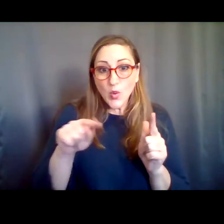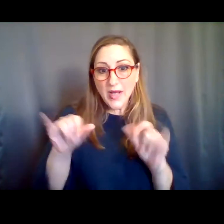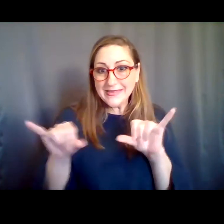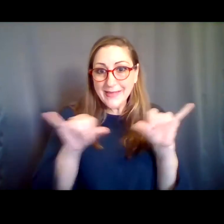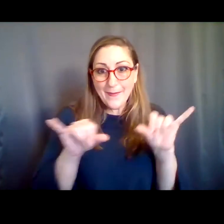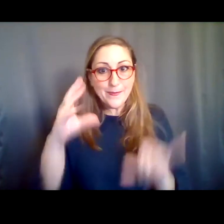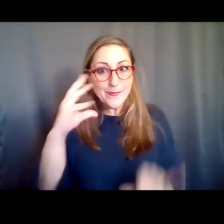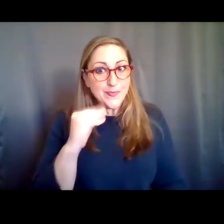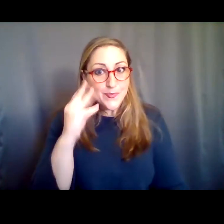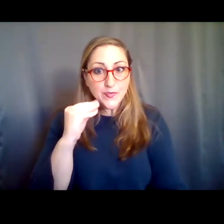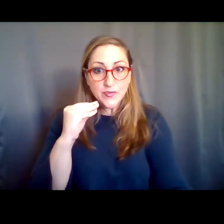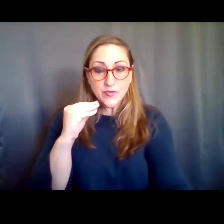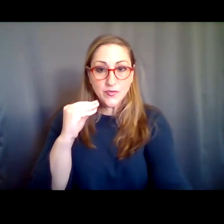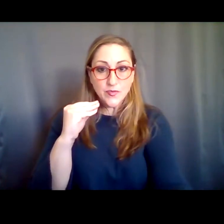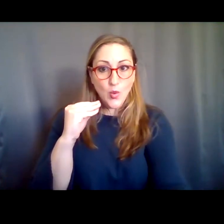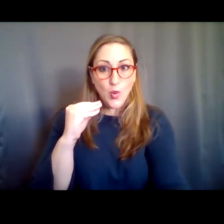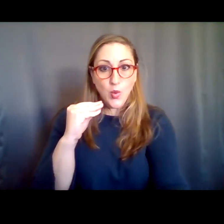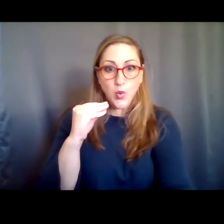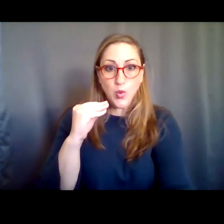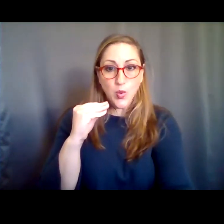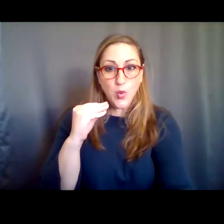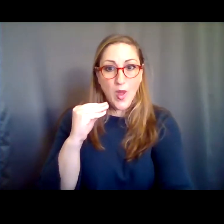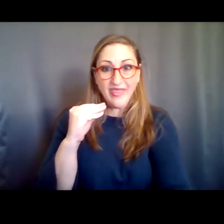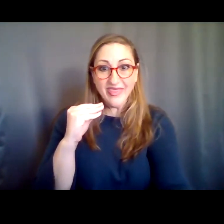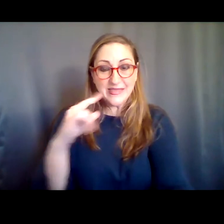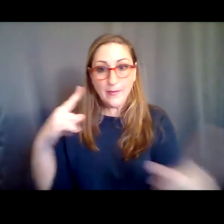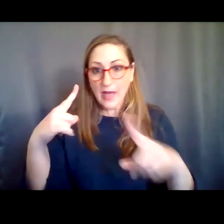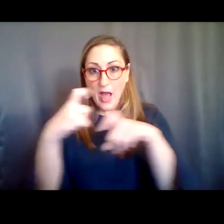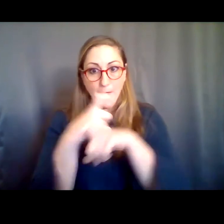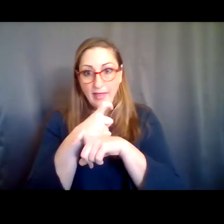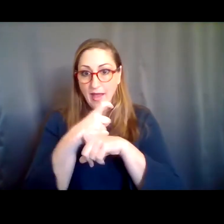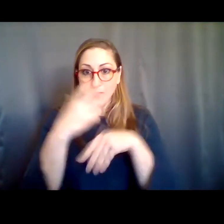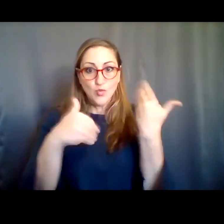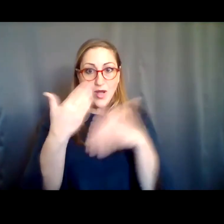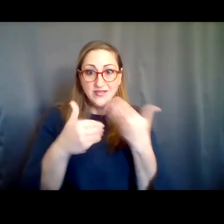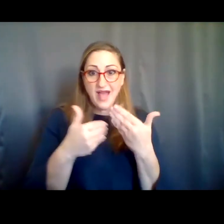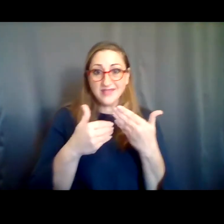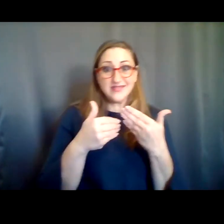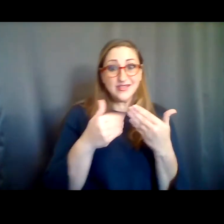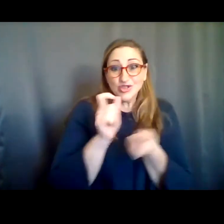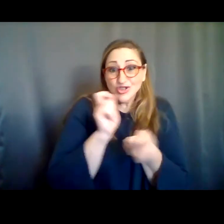has experienced, this has been a wildly complicated process. There's been so much change, so much